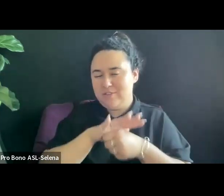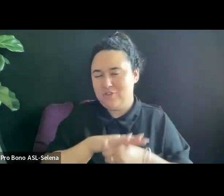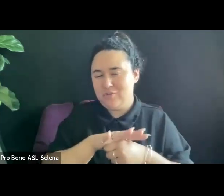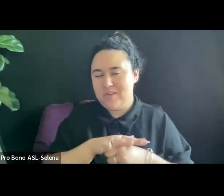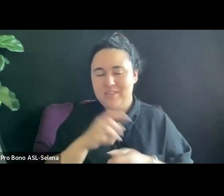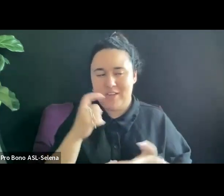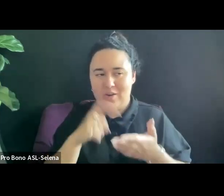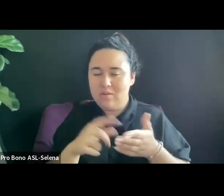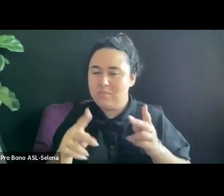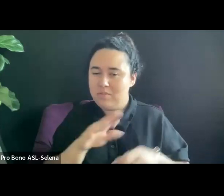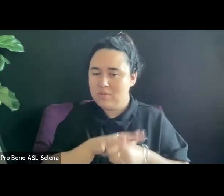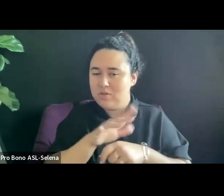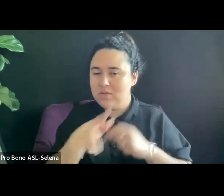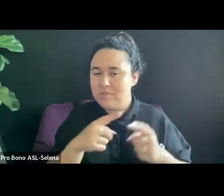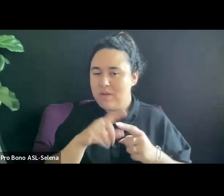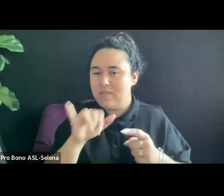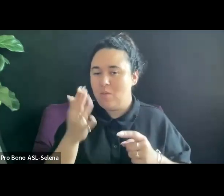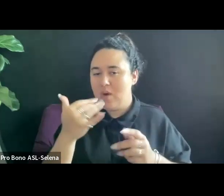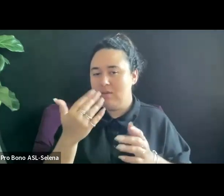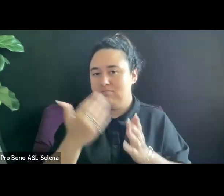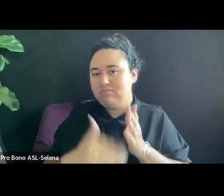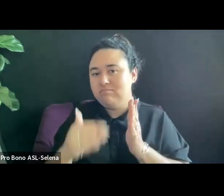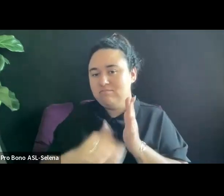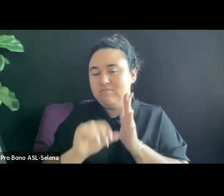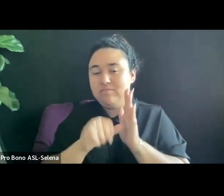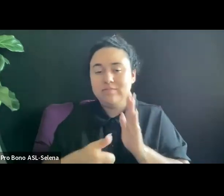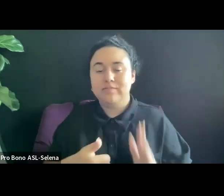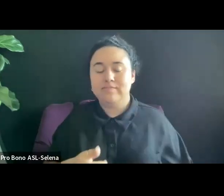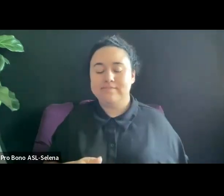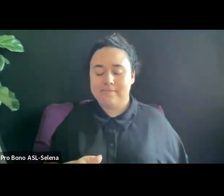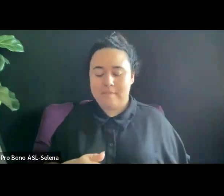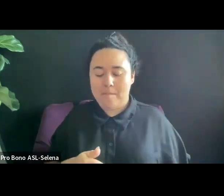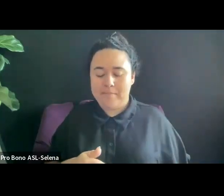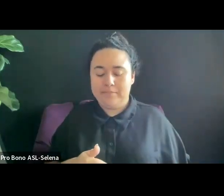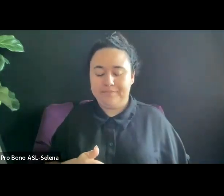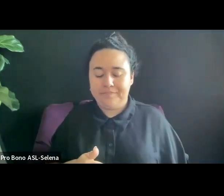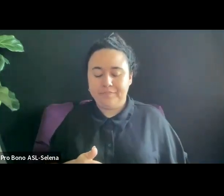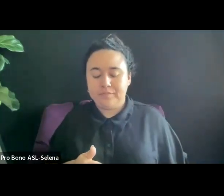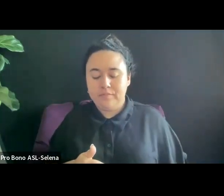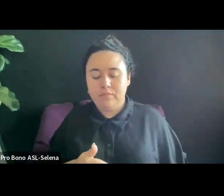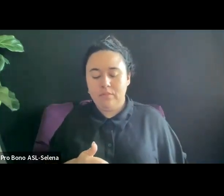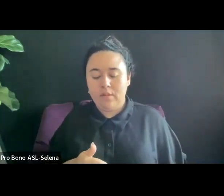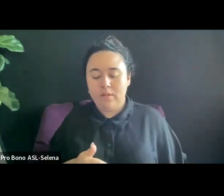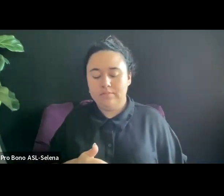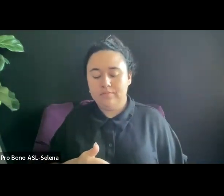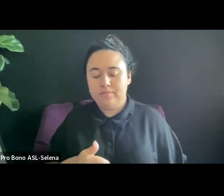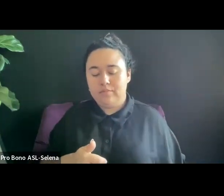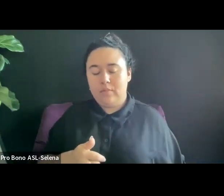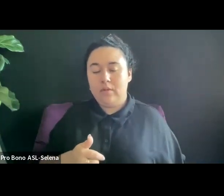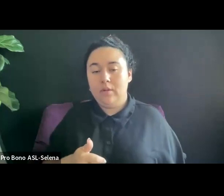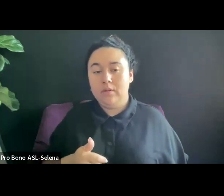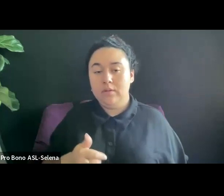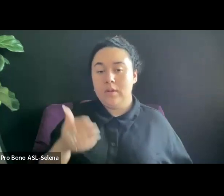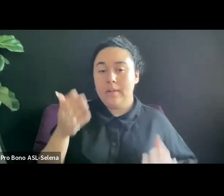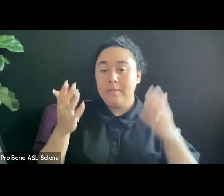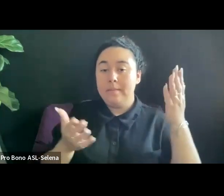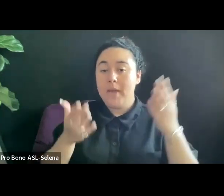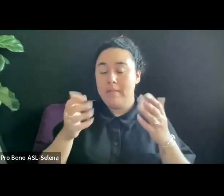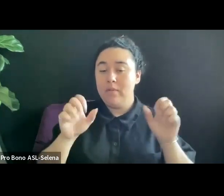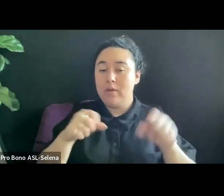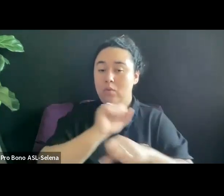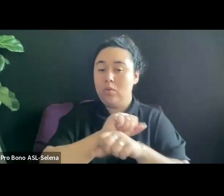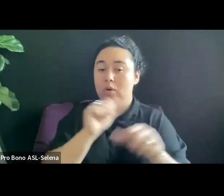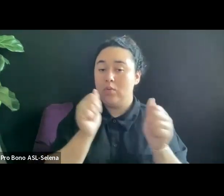YOU MAY BE ABLE TO WORK WITH A POST PRODUCTION HOUSE TO DO SOME OF YOUR OWN LABELS SO THE FILES ARE